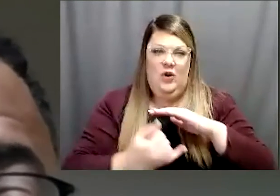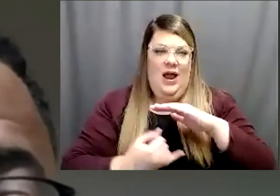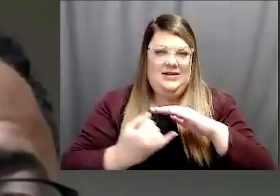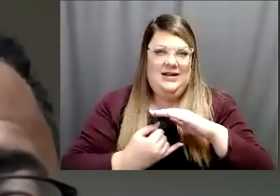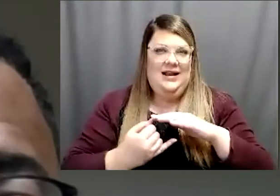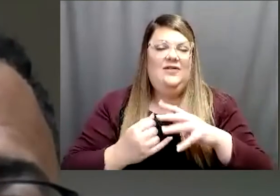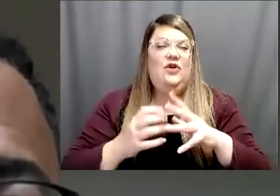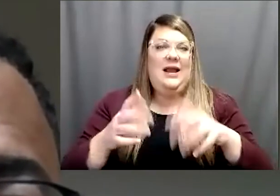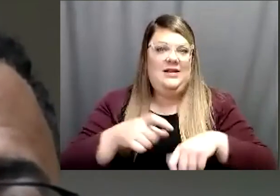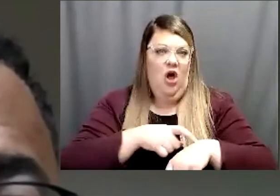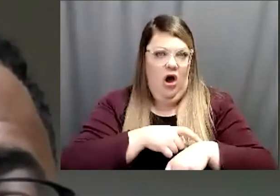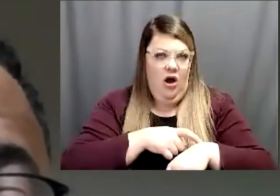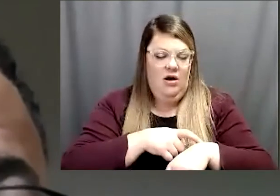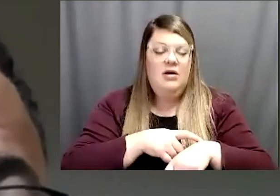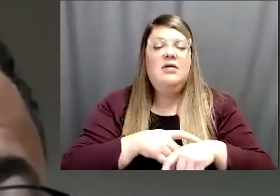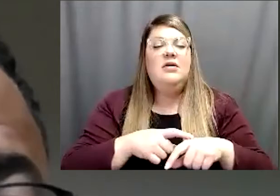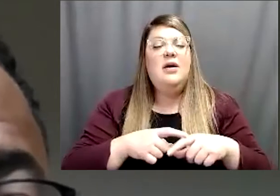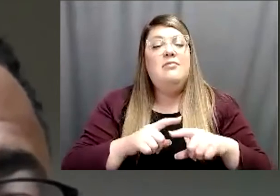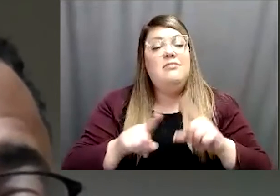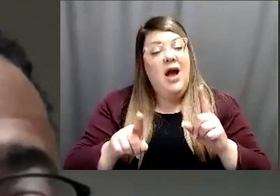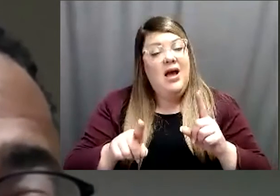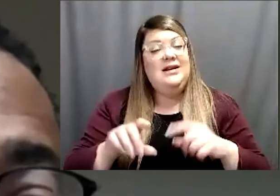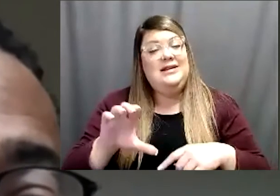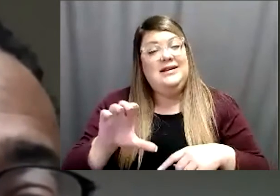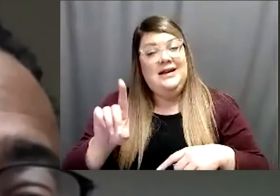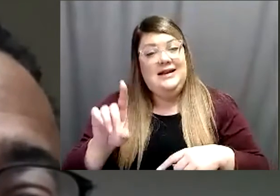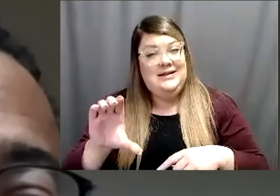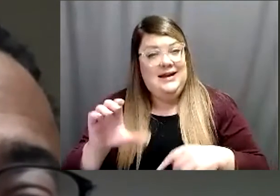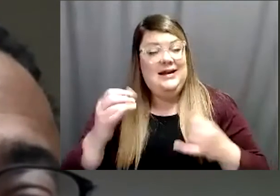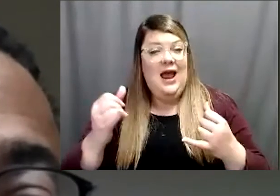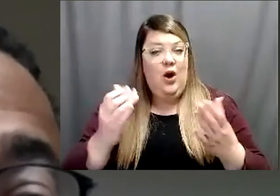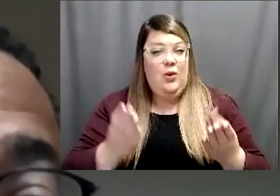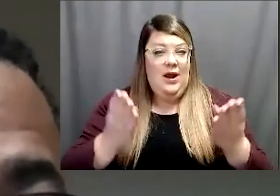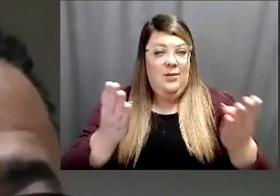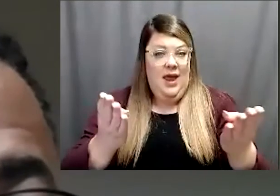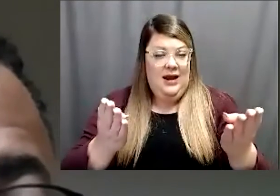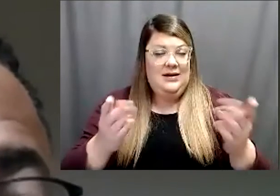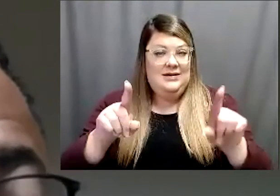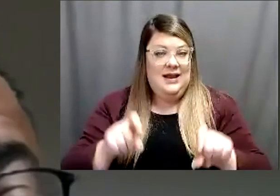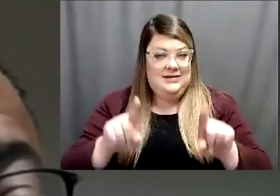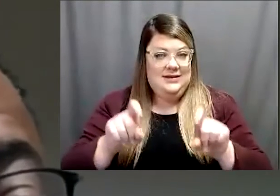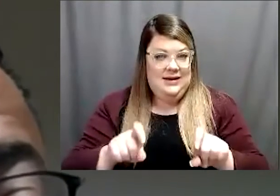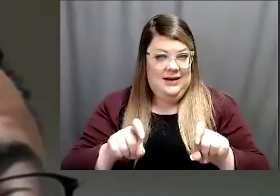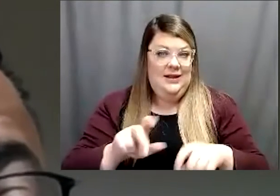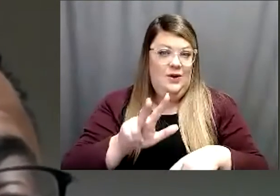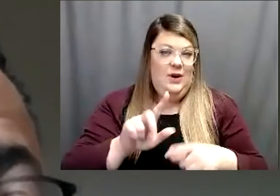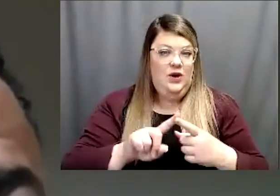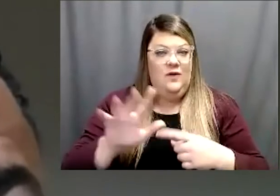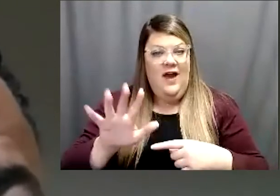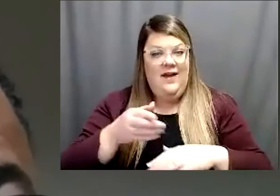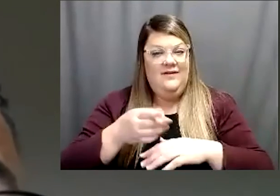to isolate and get tested, but the CDC does now recommend uh testing three to five days after